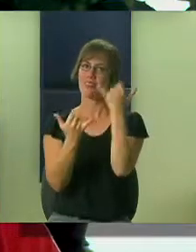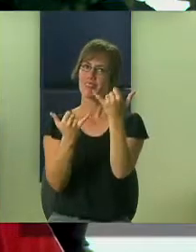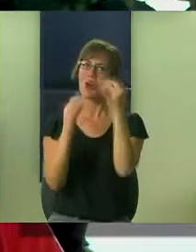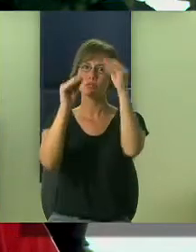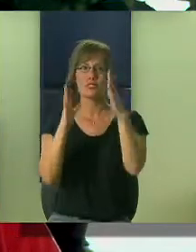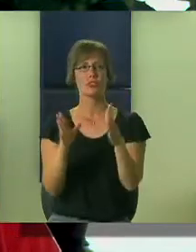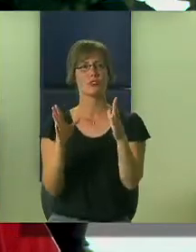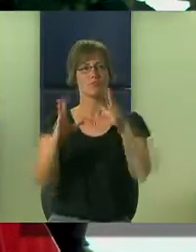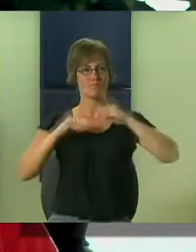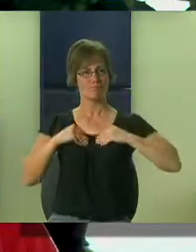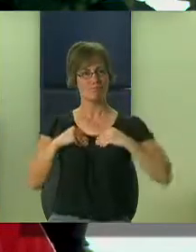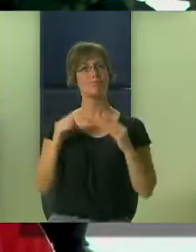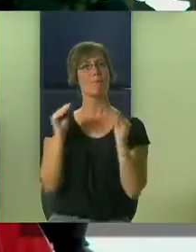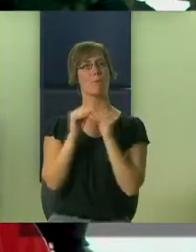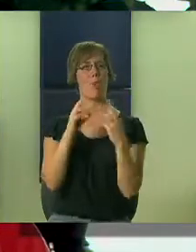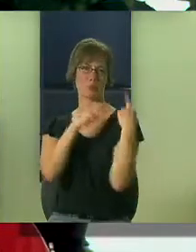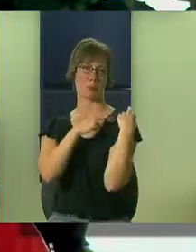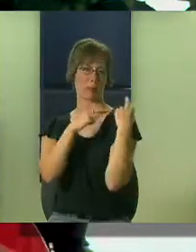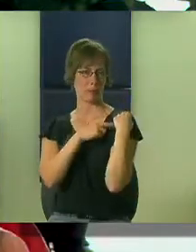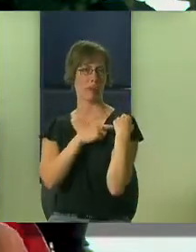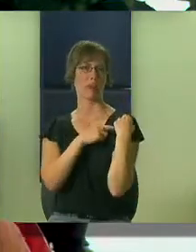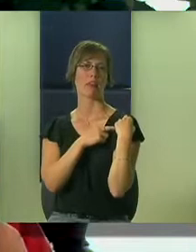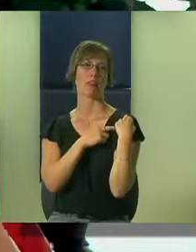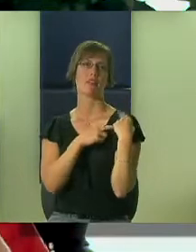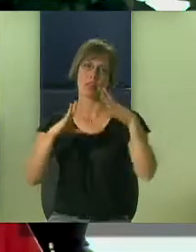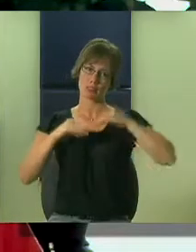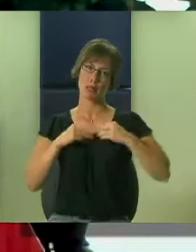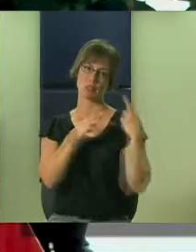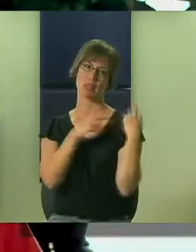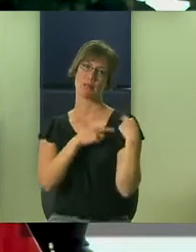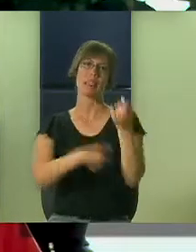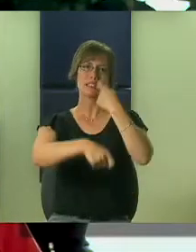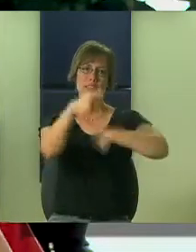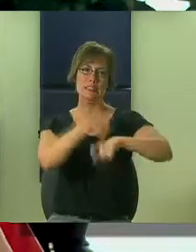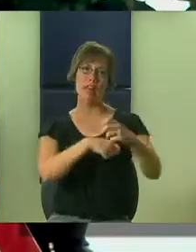those ideas and those suggestions. And I think it takes more responsibility then, to keep